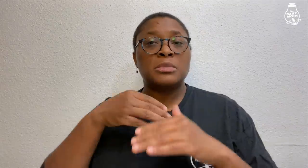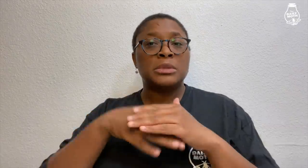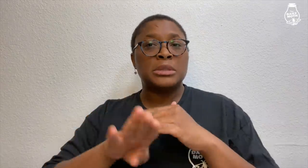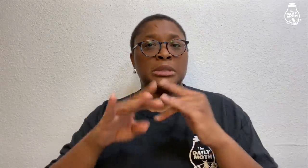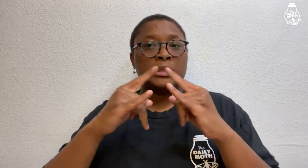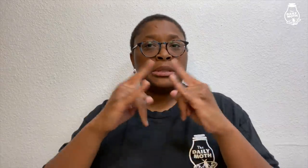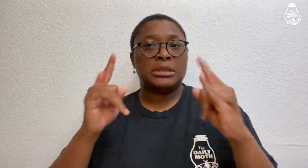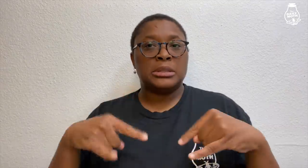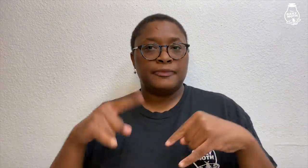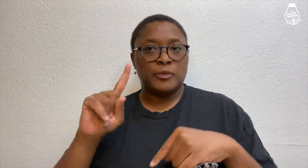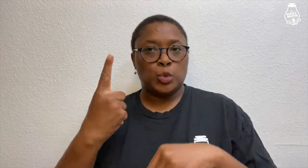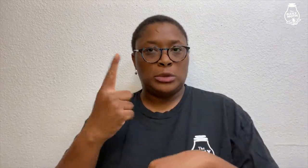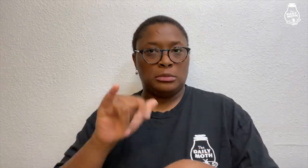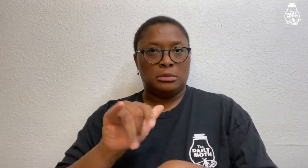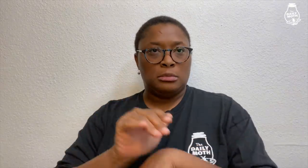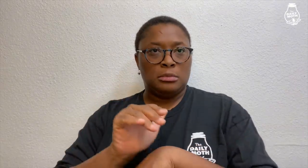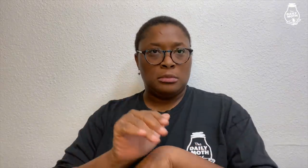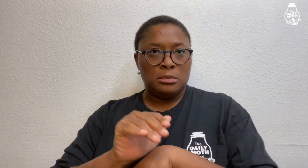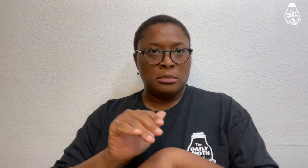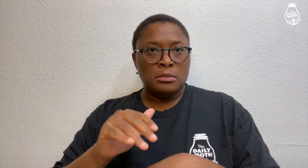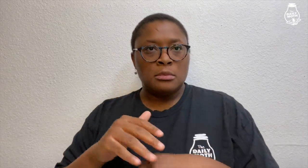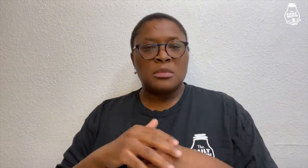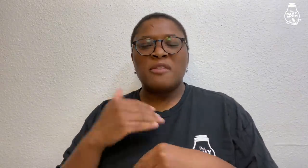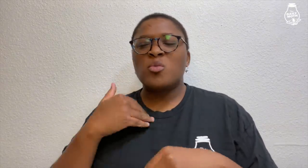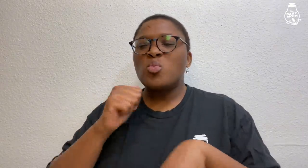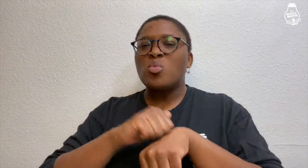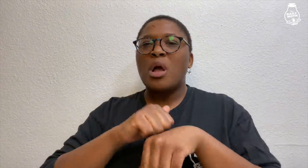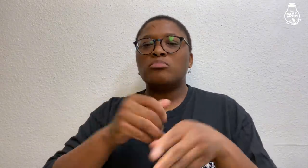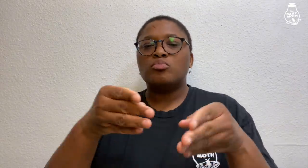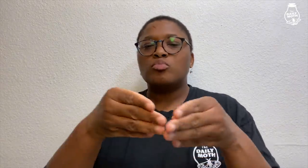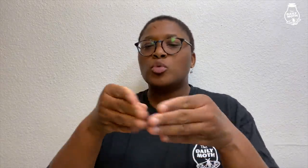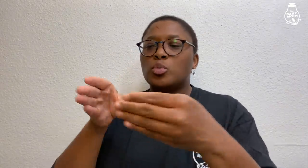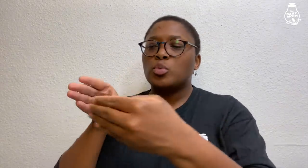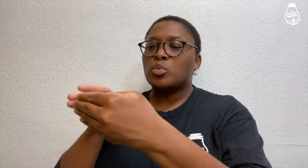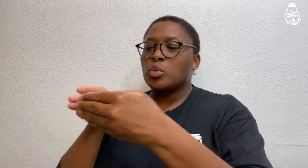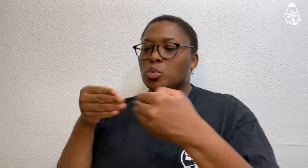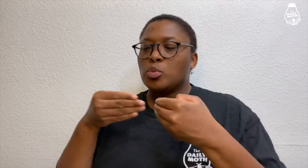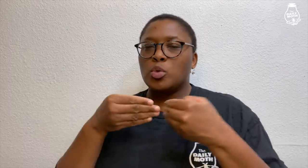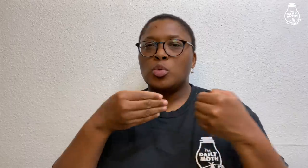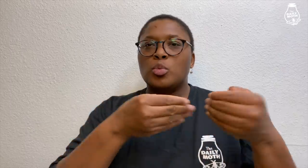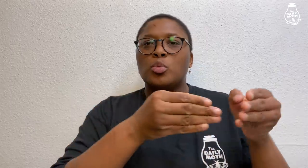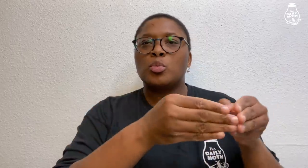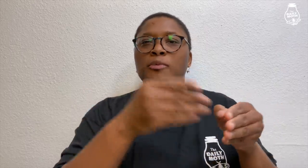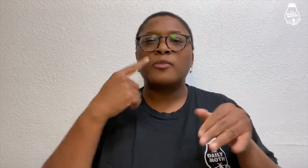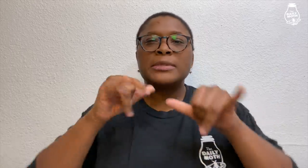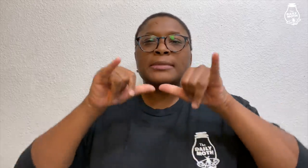I went in the tent first that night, and there were rocks in the corners of the tent to